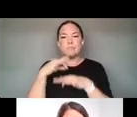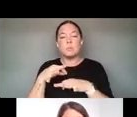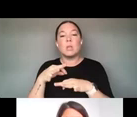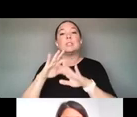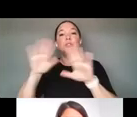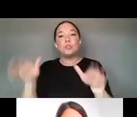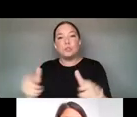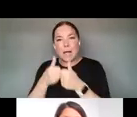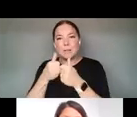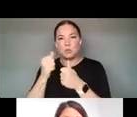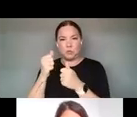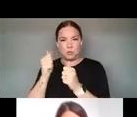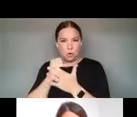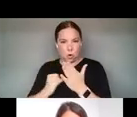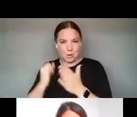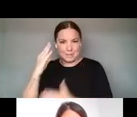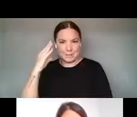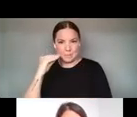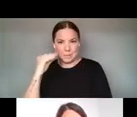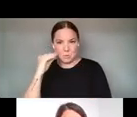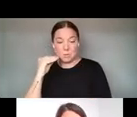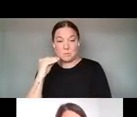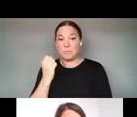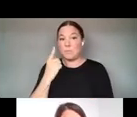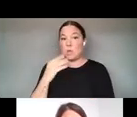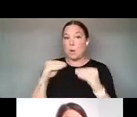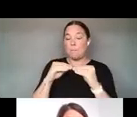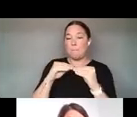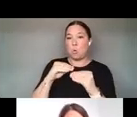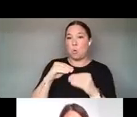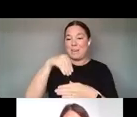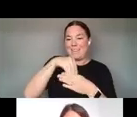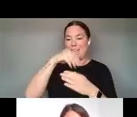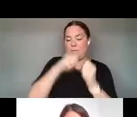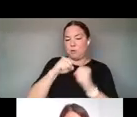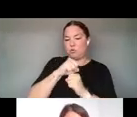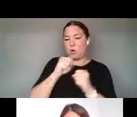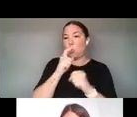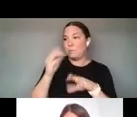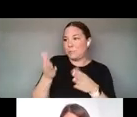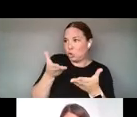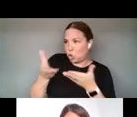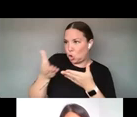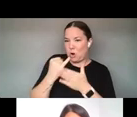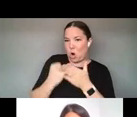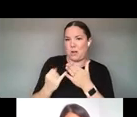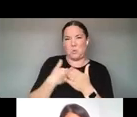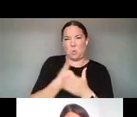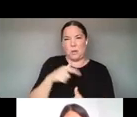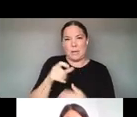DISCOVERED WAS MORE INFRASTRUCTURE SERVING ARTISTS AS NEEDED SUCH AS TECHNOLOGY AND EQUIPMENT ACCESS,